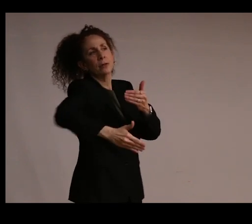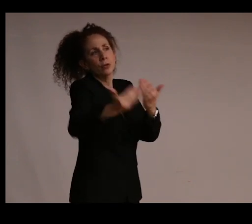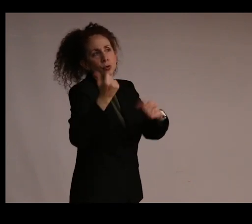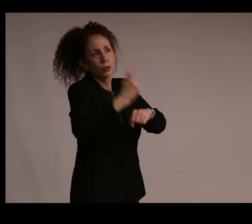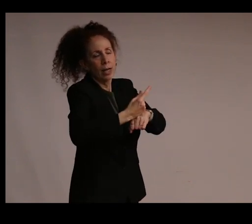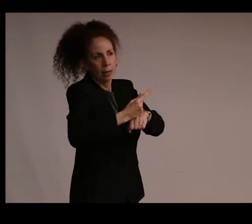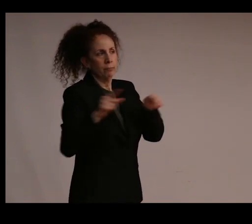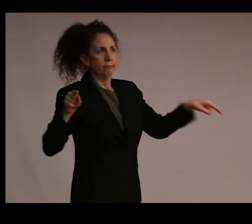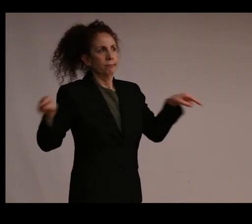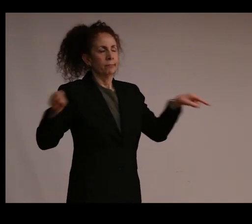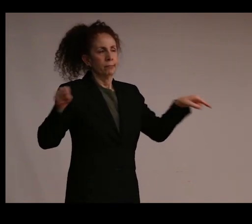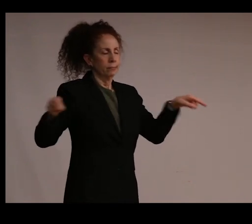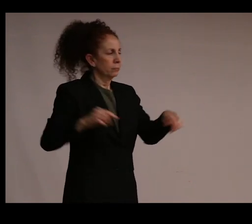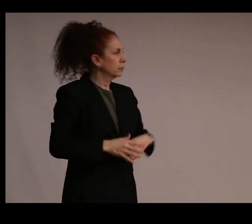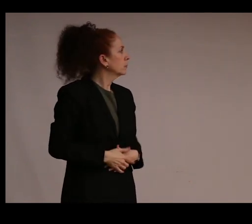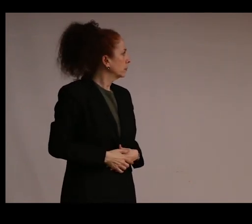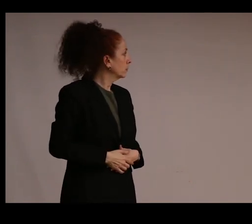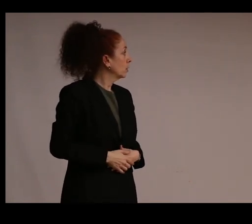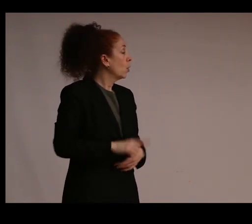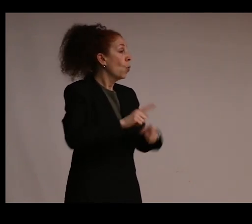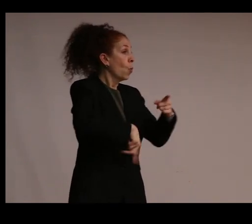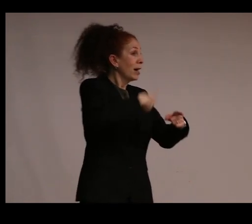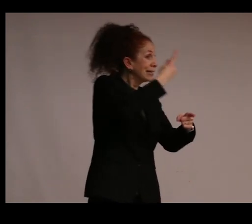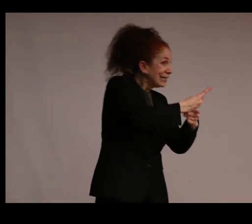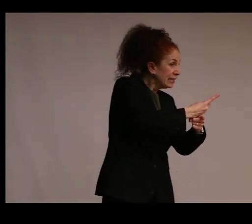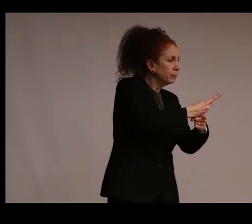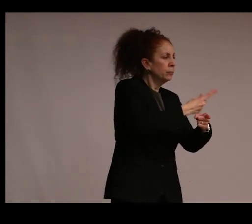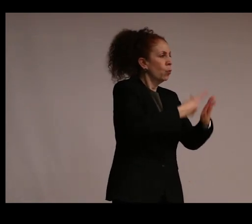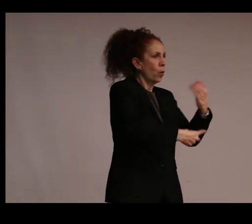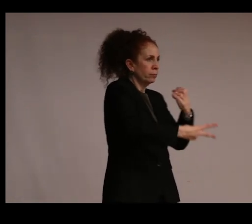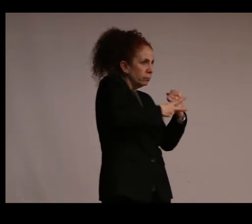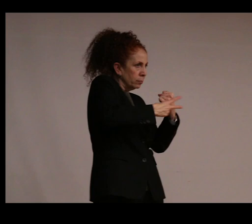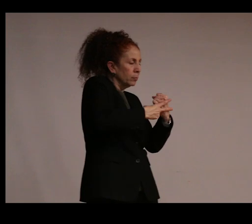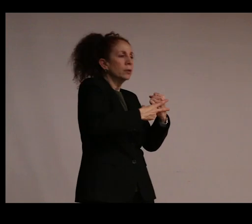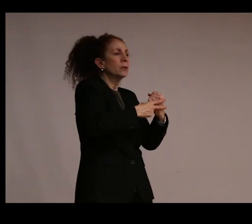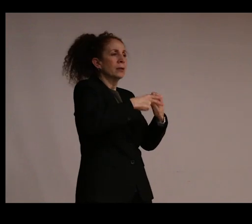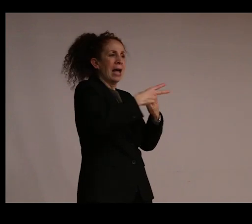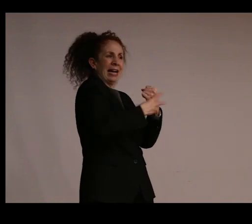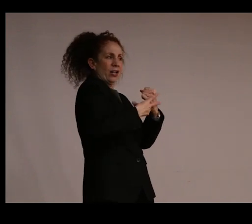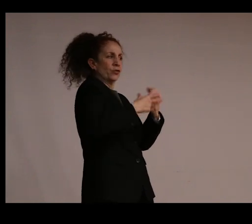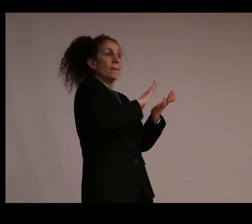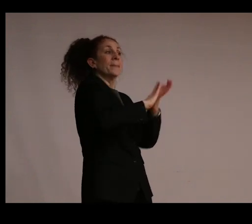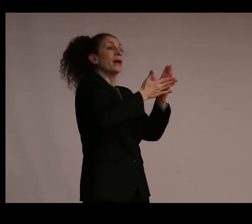What is at stake here is not what conservation is but what conservation could be.